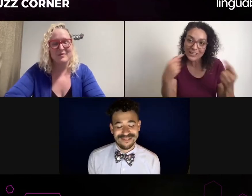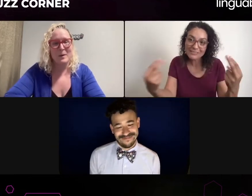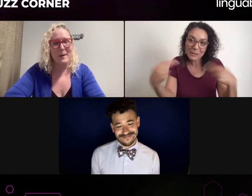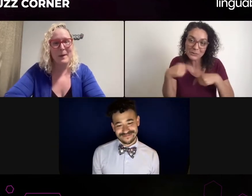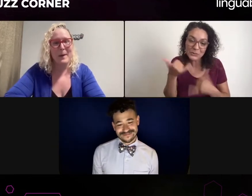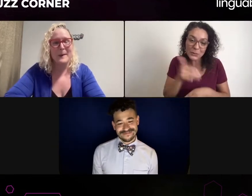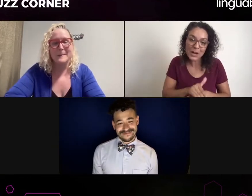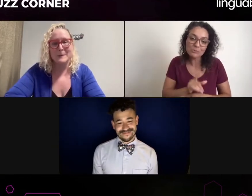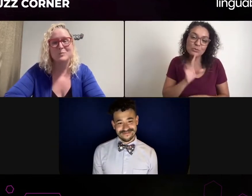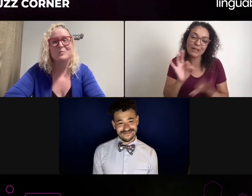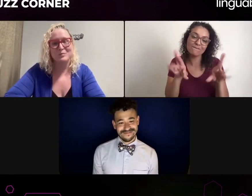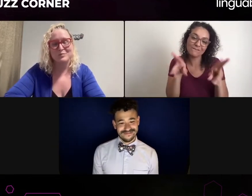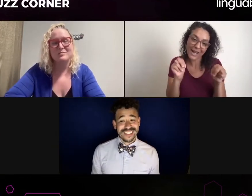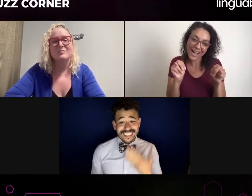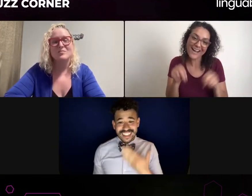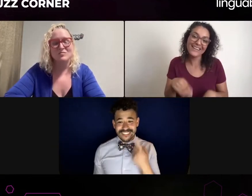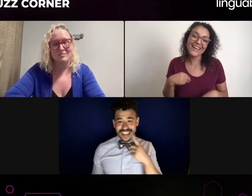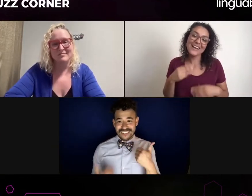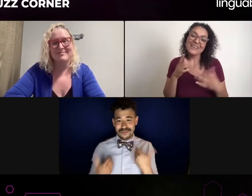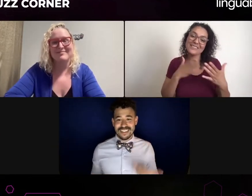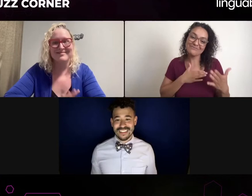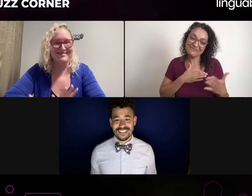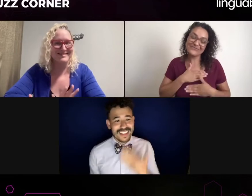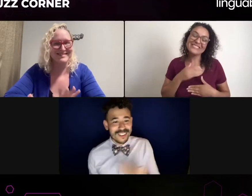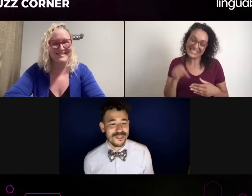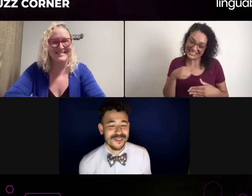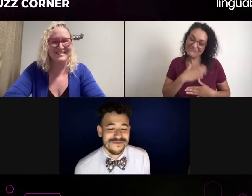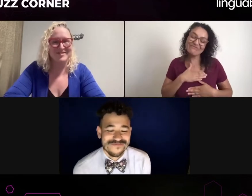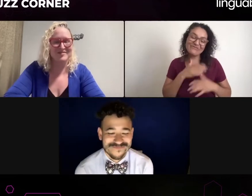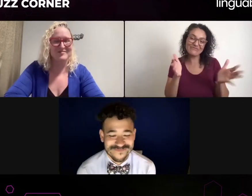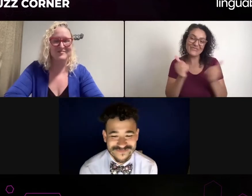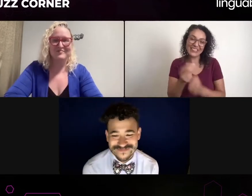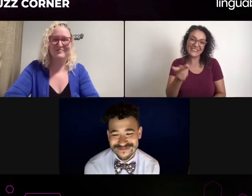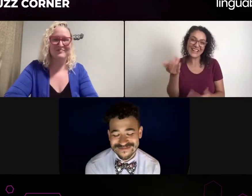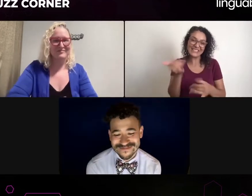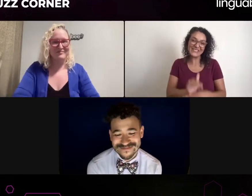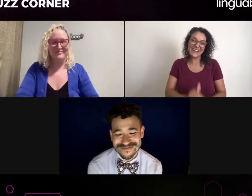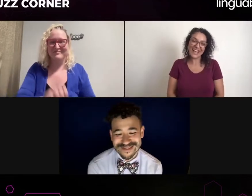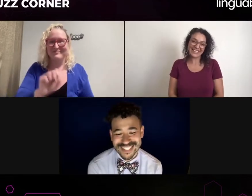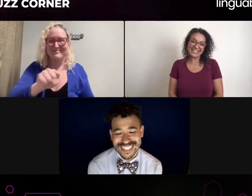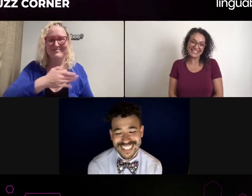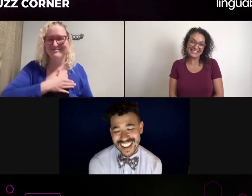I feel like we had a lot of dialogue. Time is already running out right now.